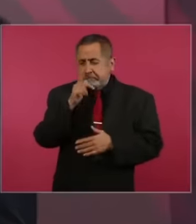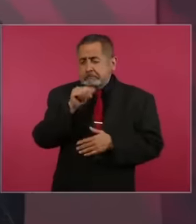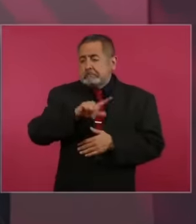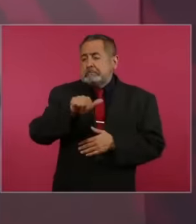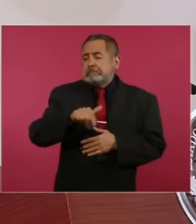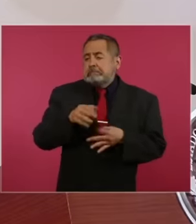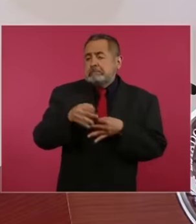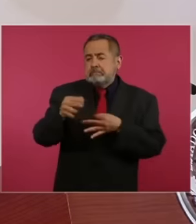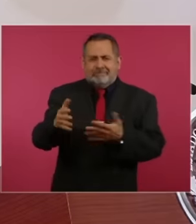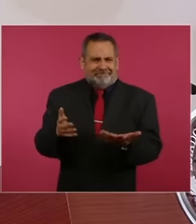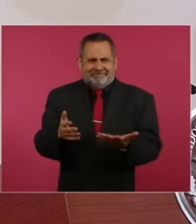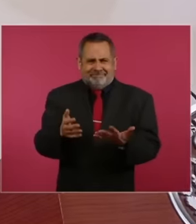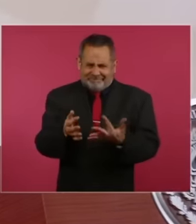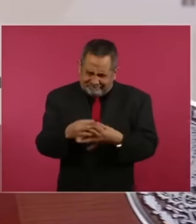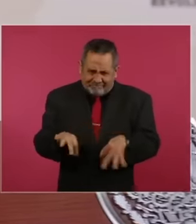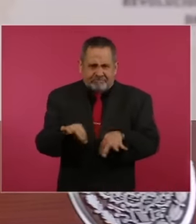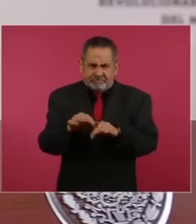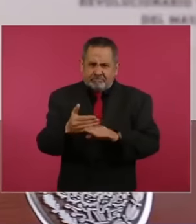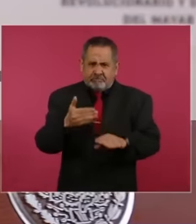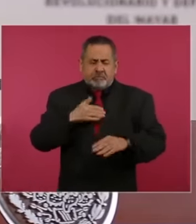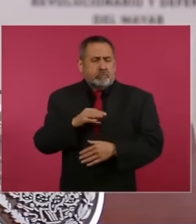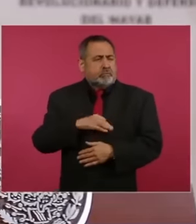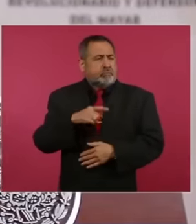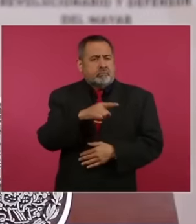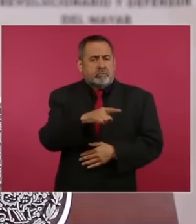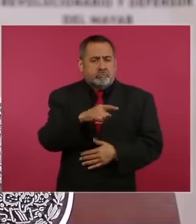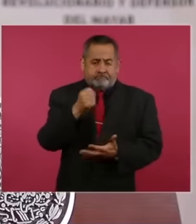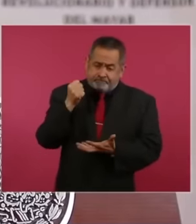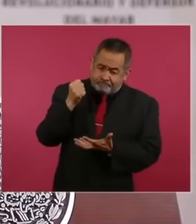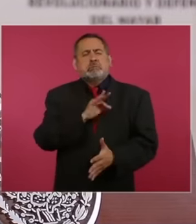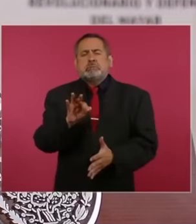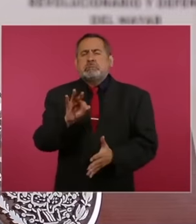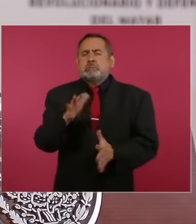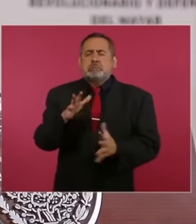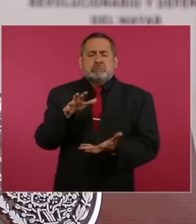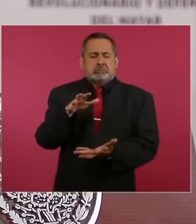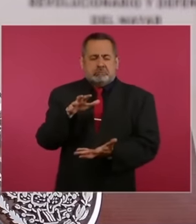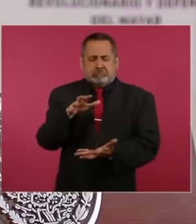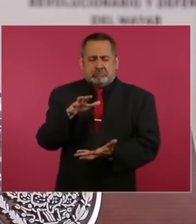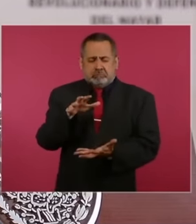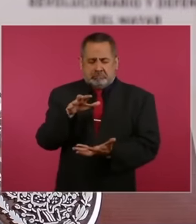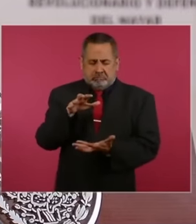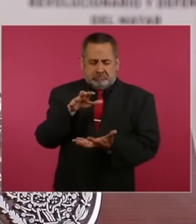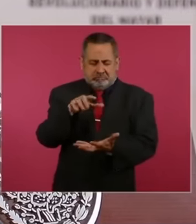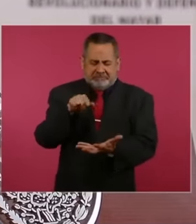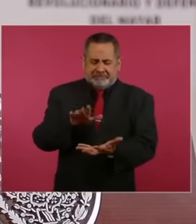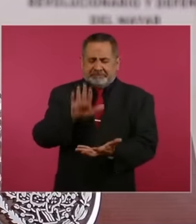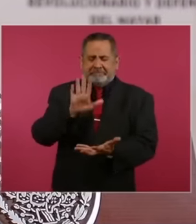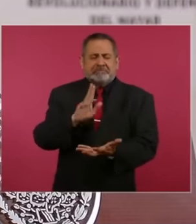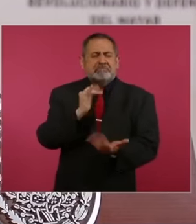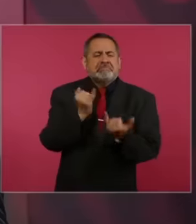that we are talking about more than the budget of one state of the Republic? Given the example